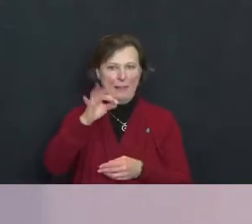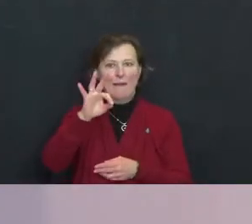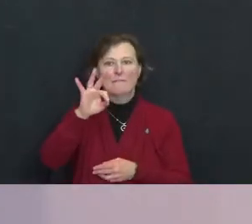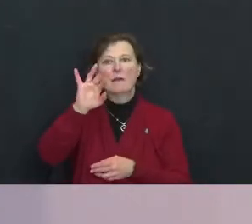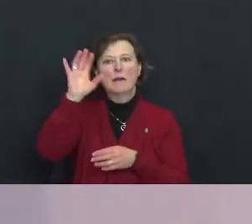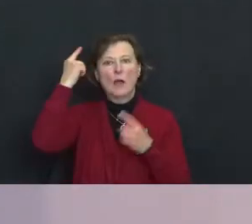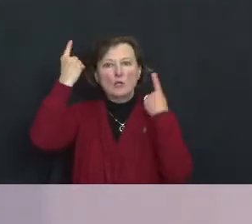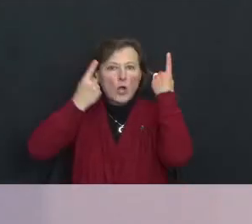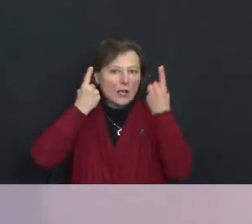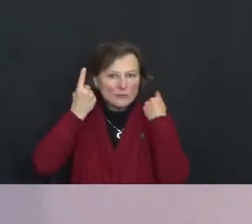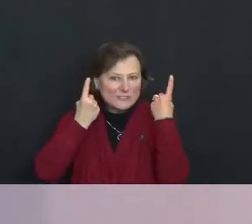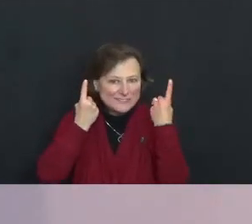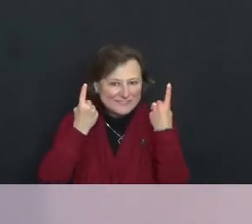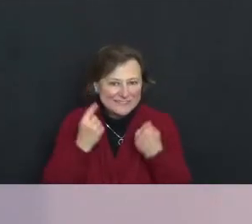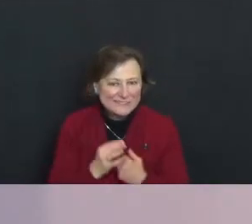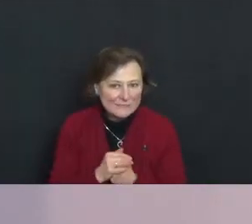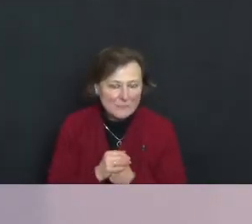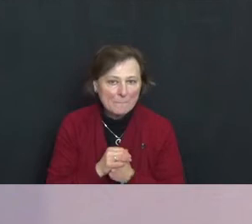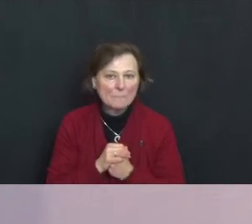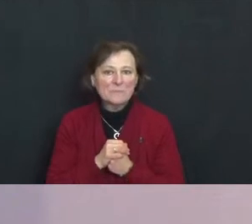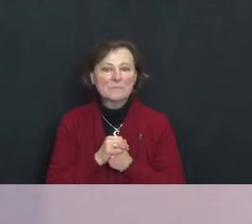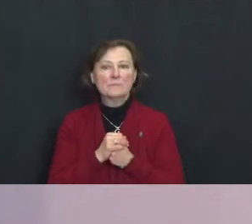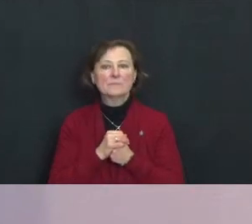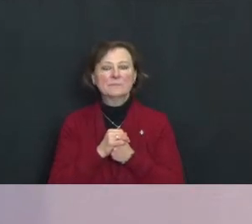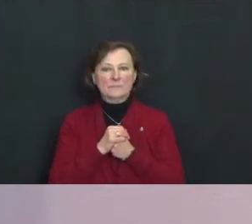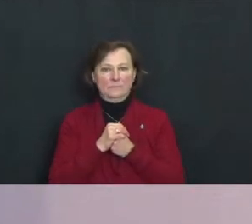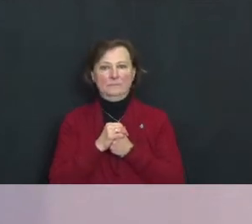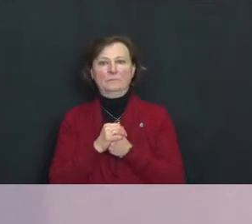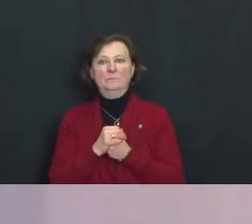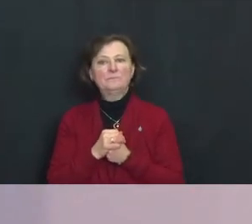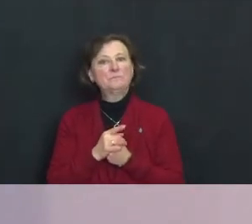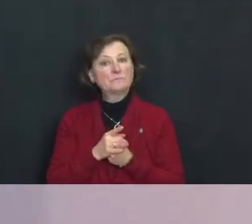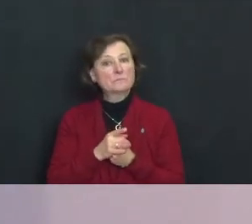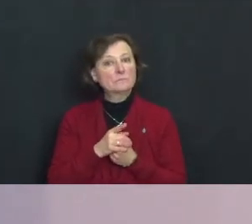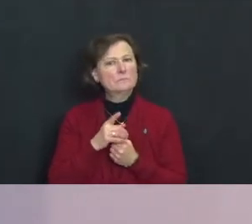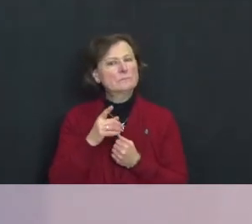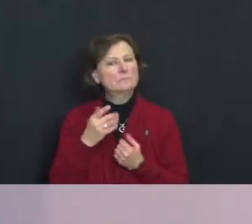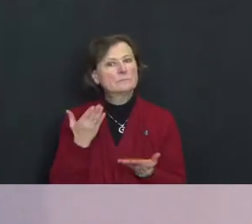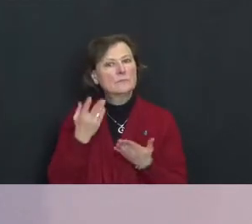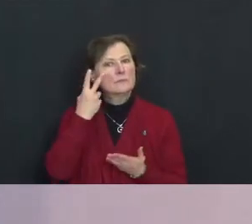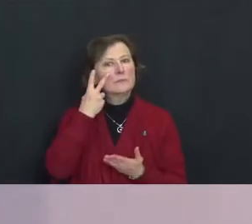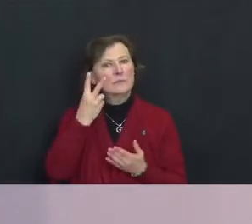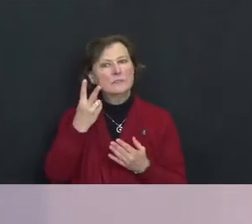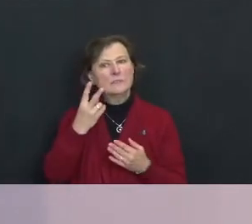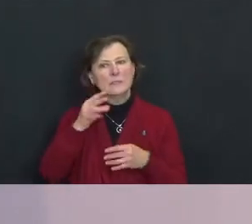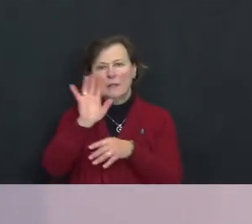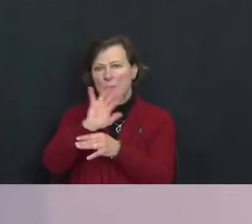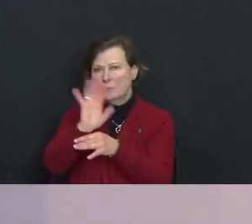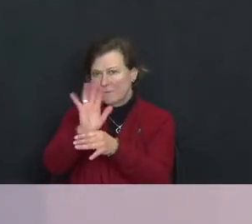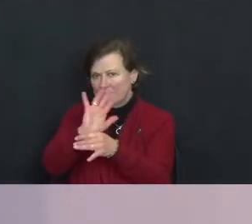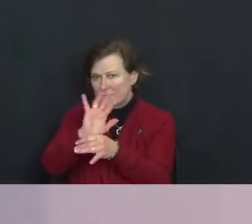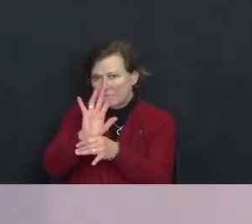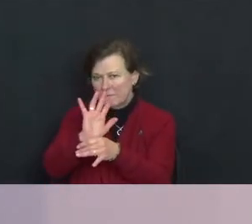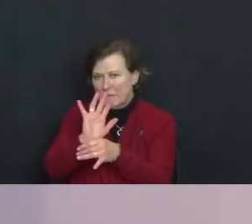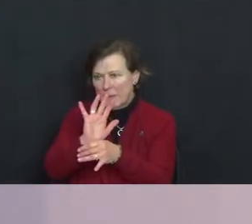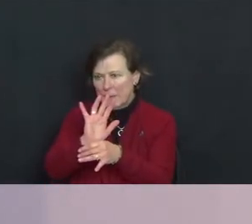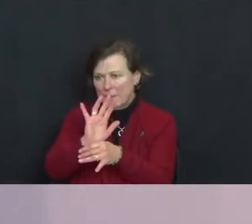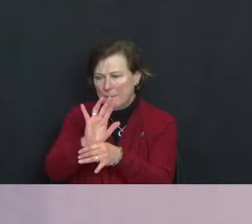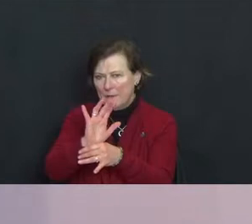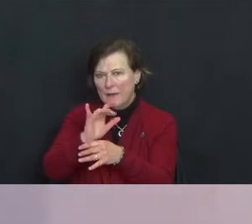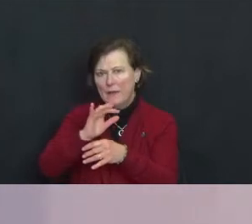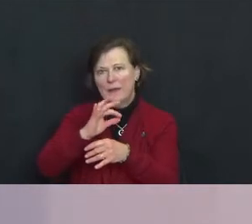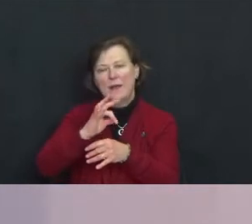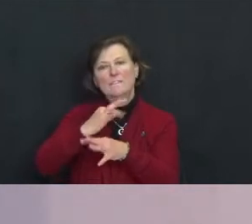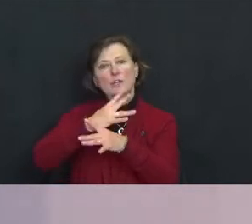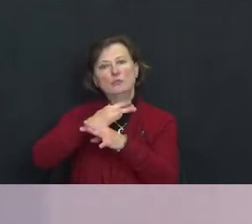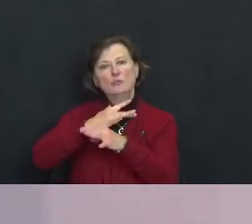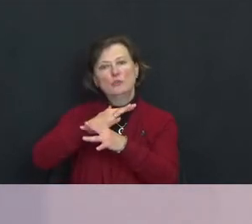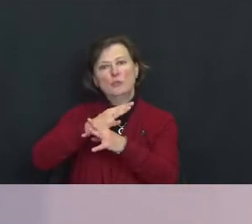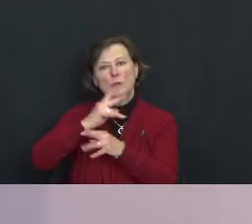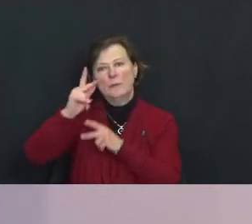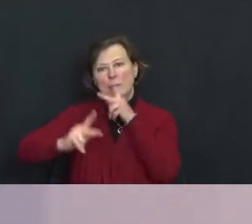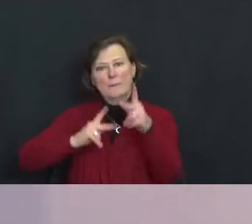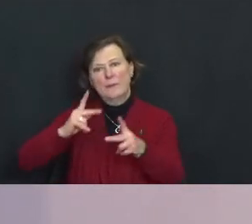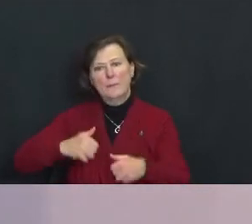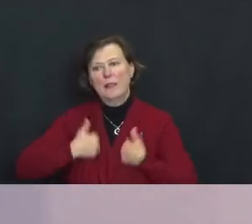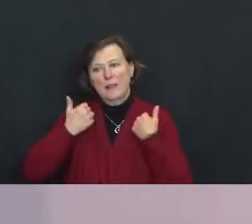Have you ever seen film footage of German civilians after World War II?